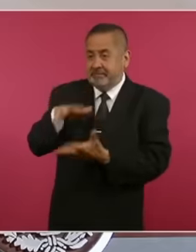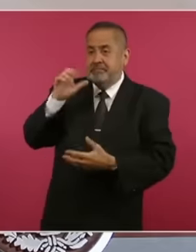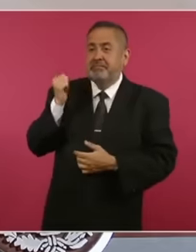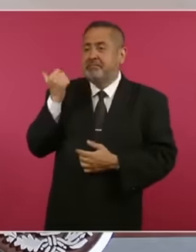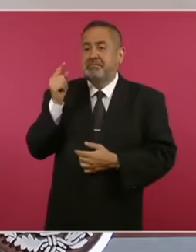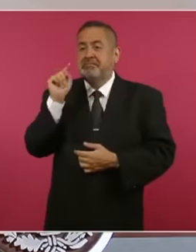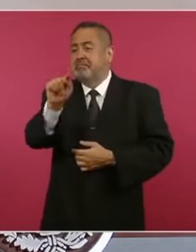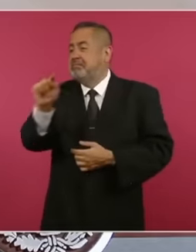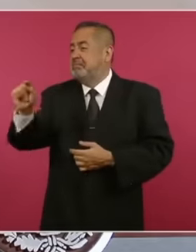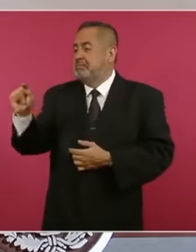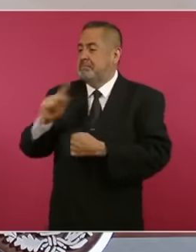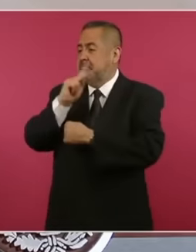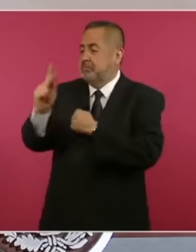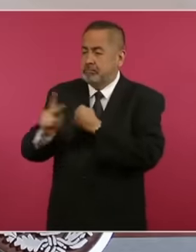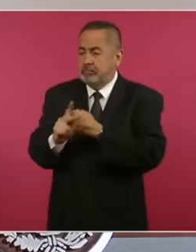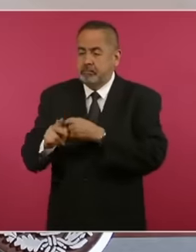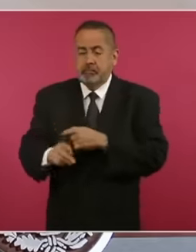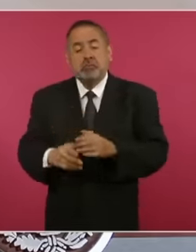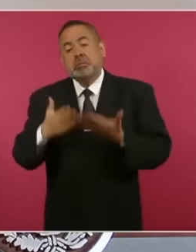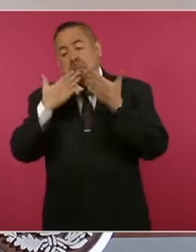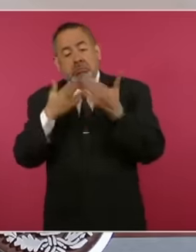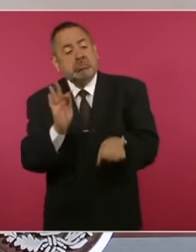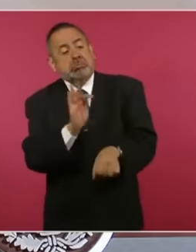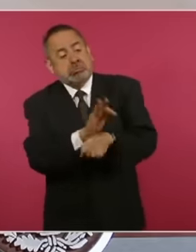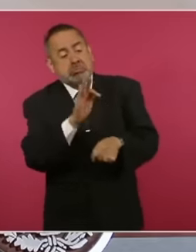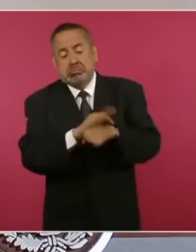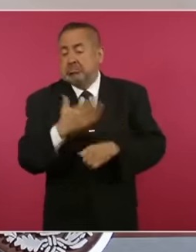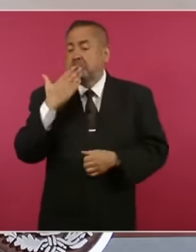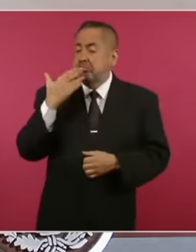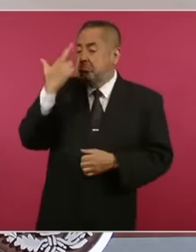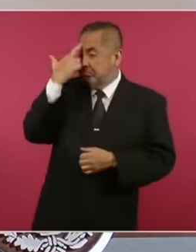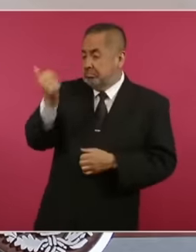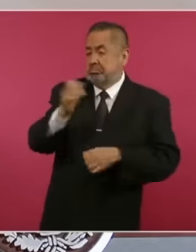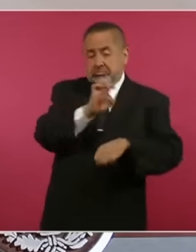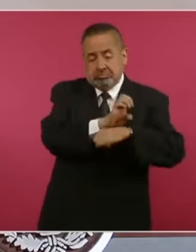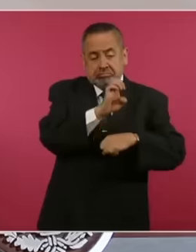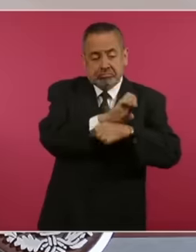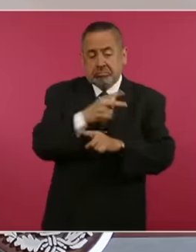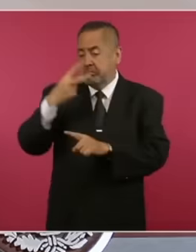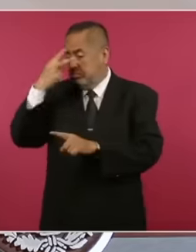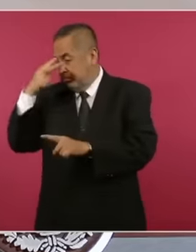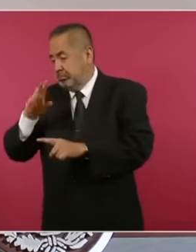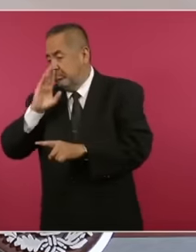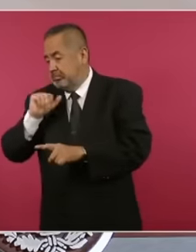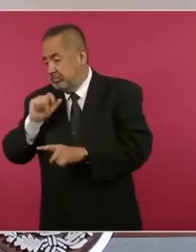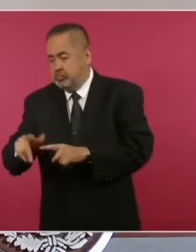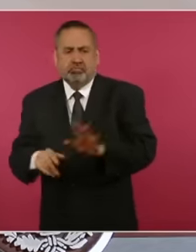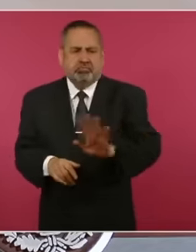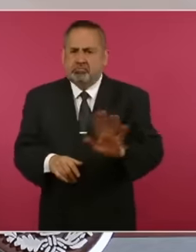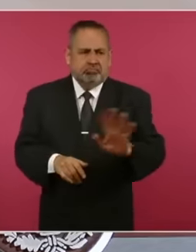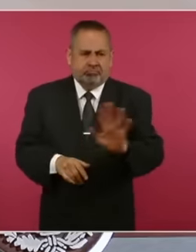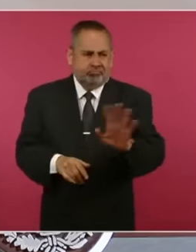spoken out against what that Mexico is accusing Mexico is accusing the violation of the